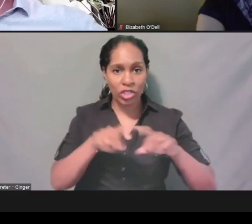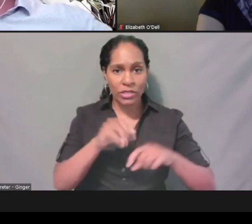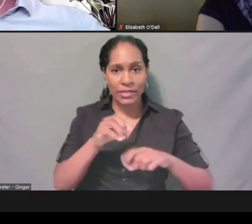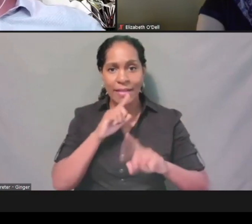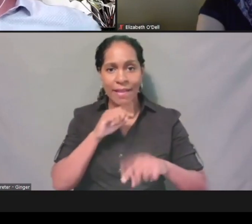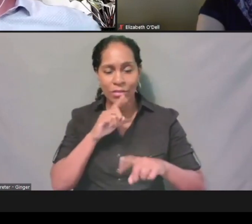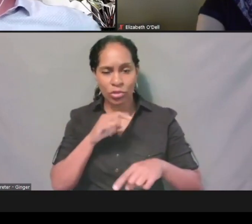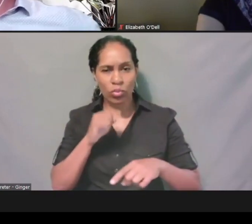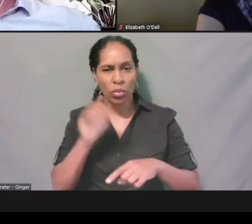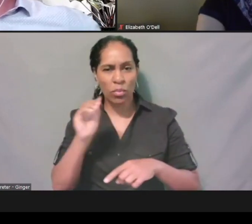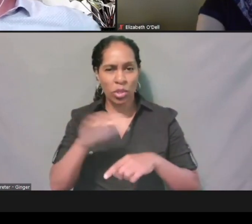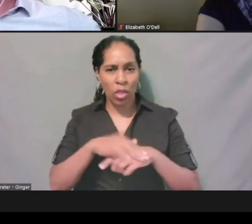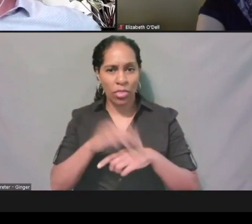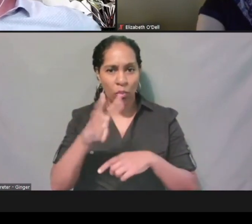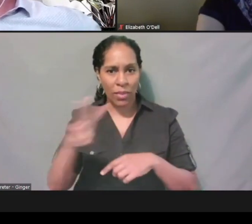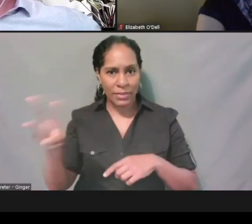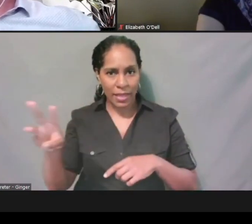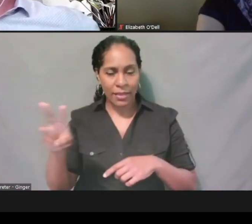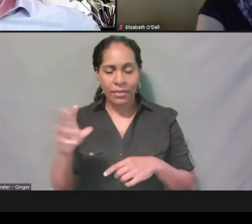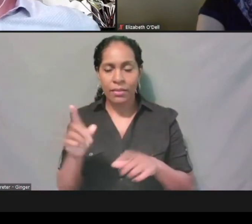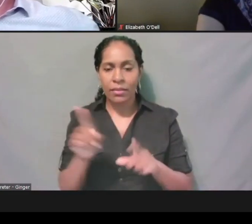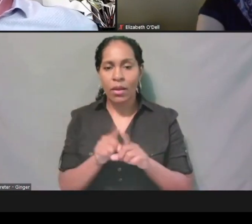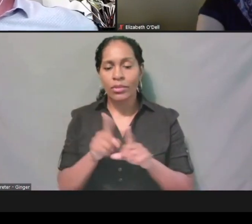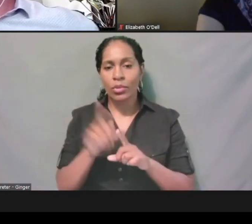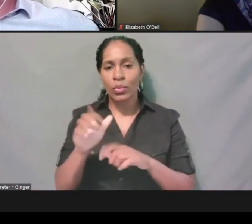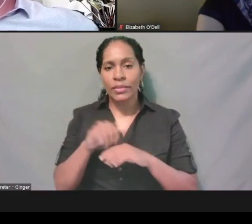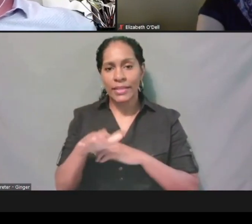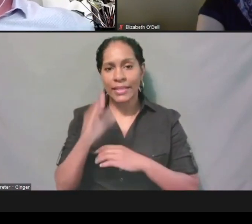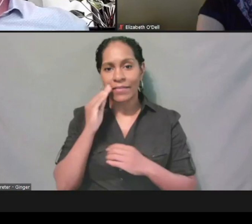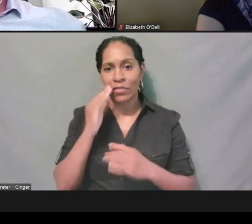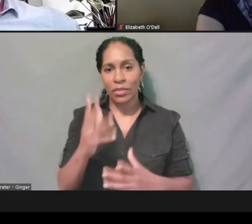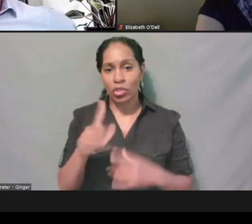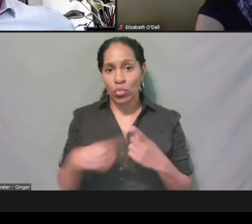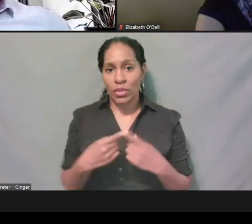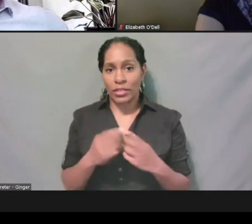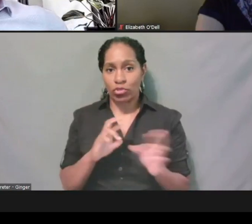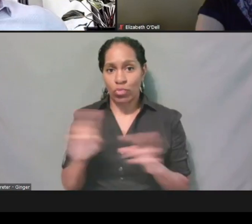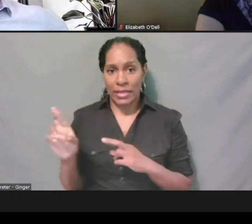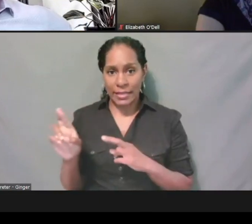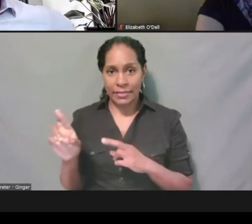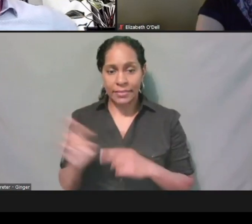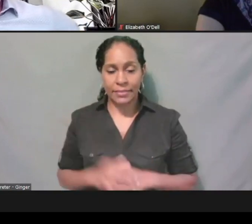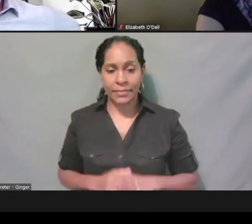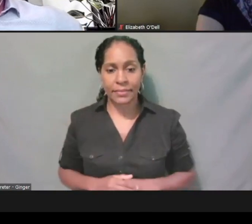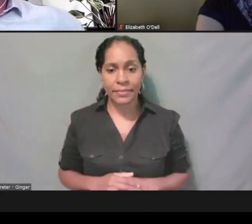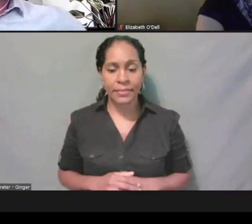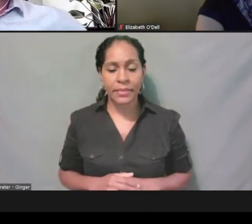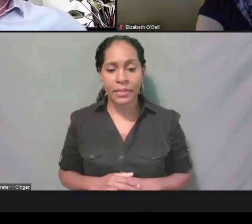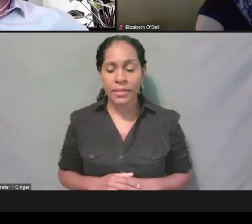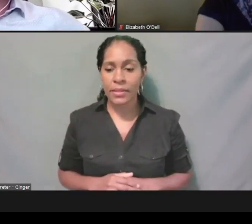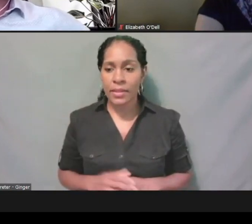And we will send that information out to you when it is ready. There are some questions that were submitted